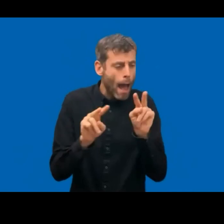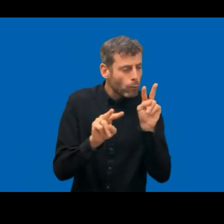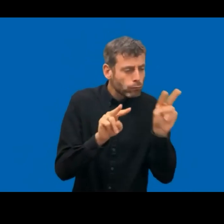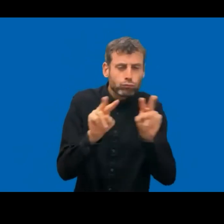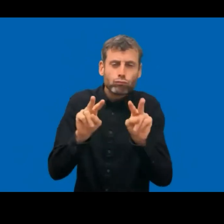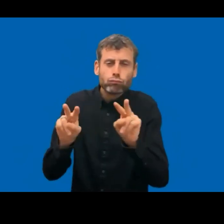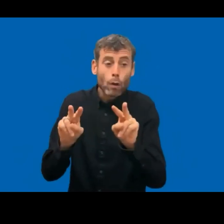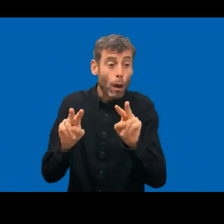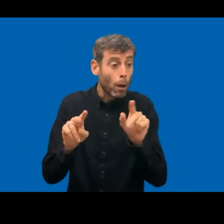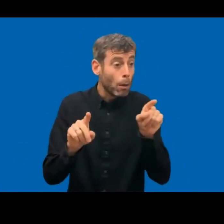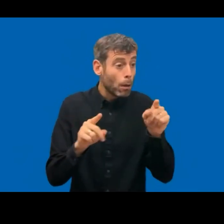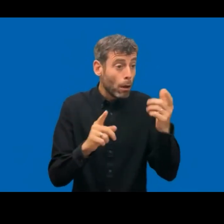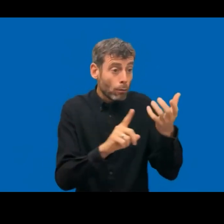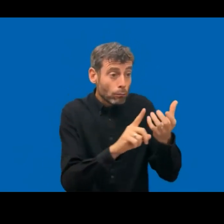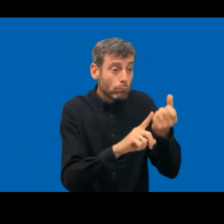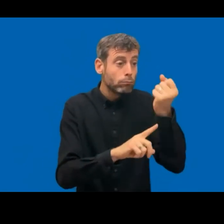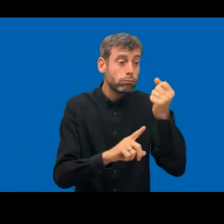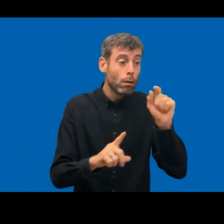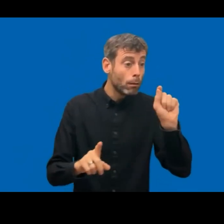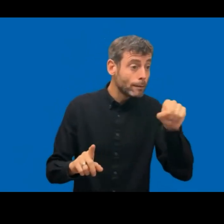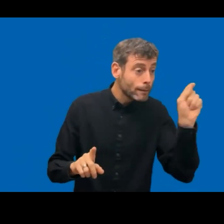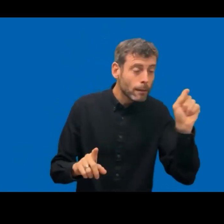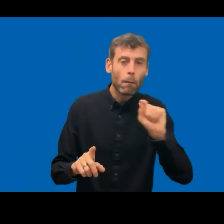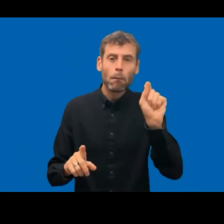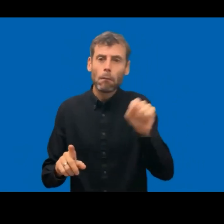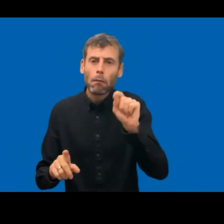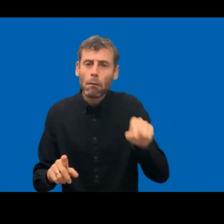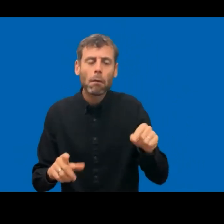And as mentioned, I'm very impressed with all the really good work that's been doing